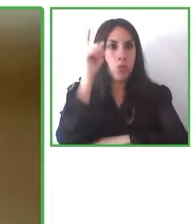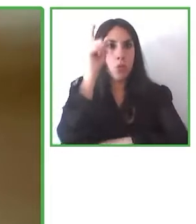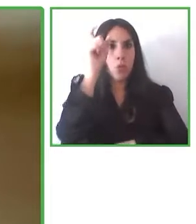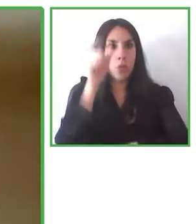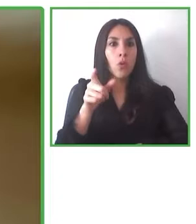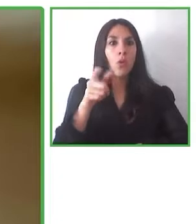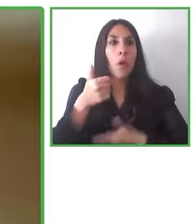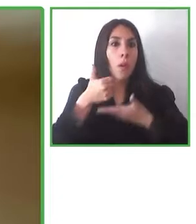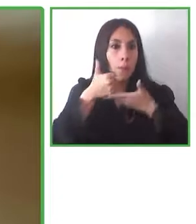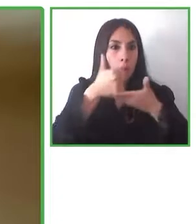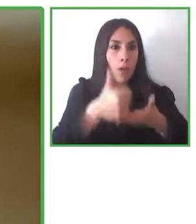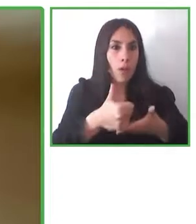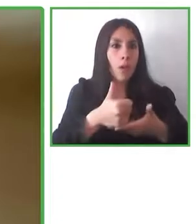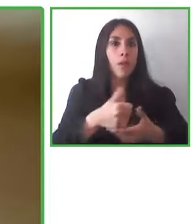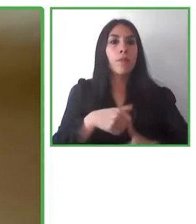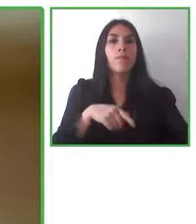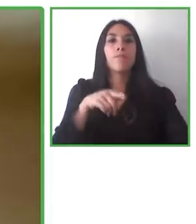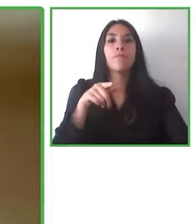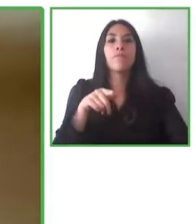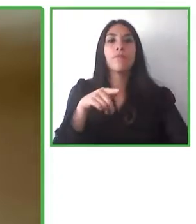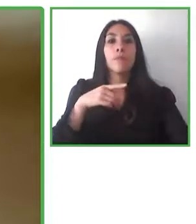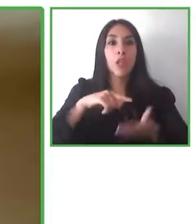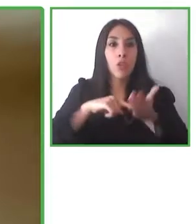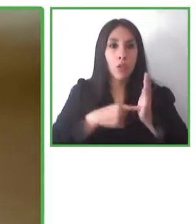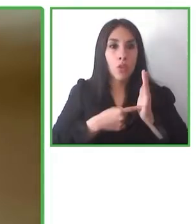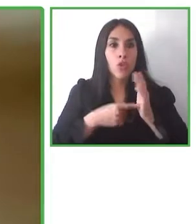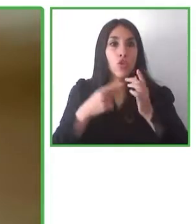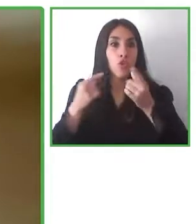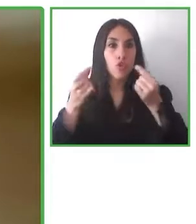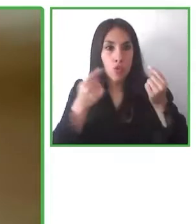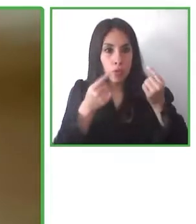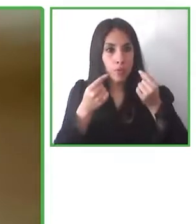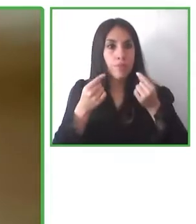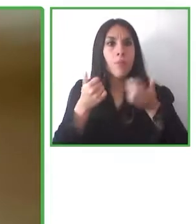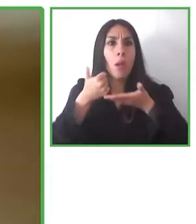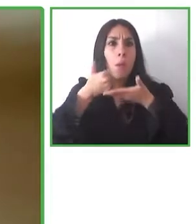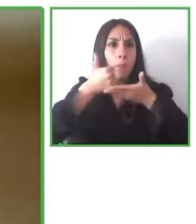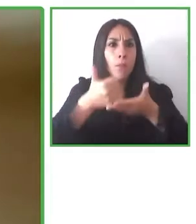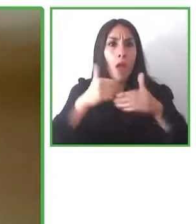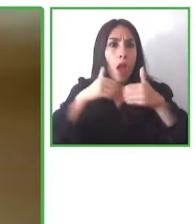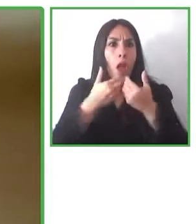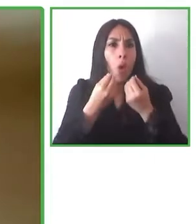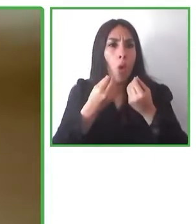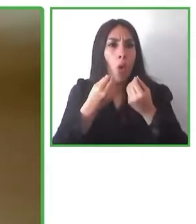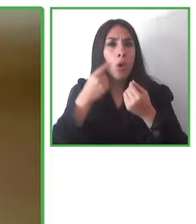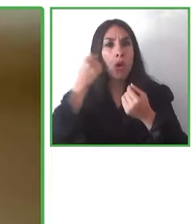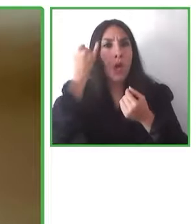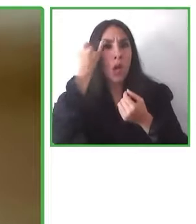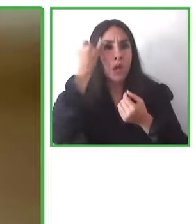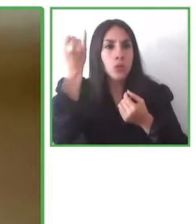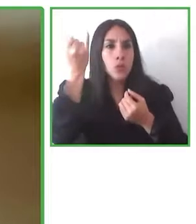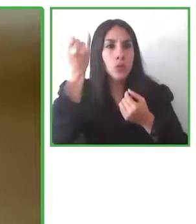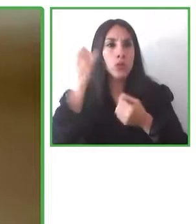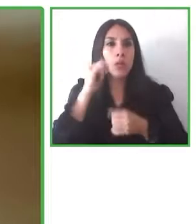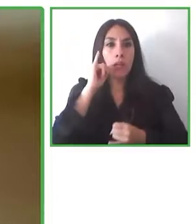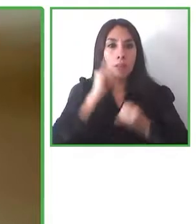this technological solution that also becomes a company that creates solutions. Congratulations for that!